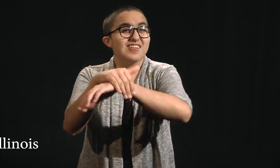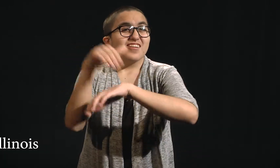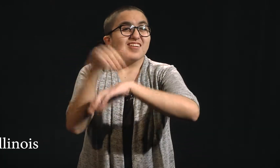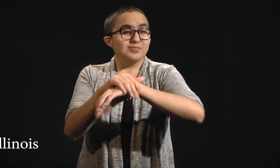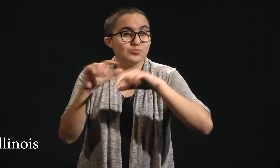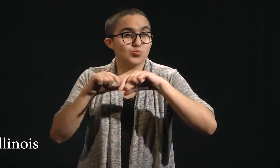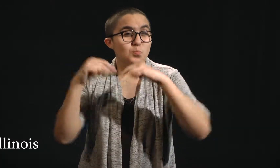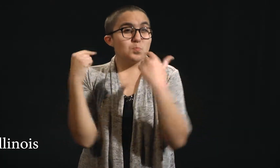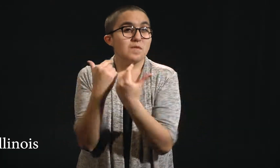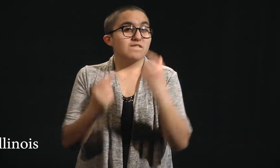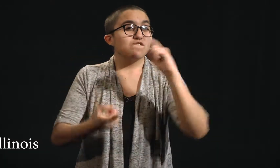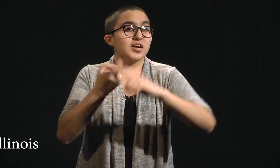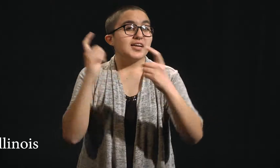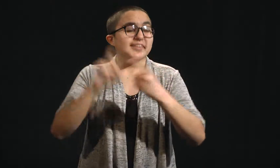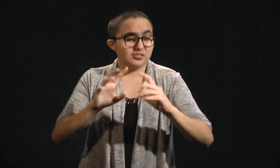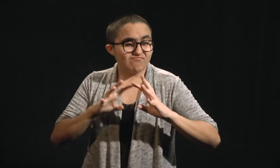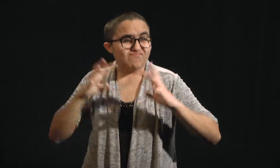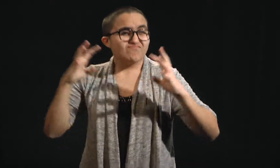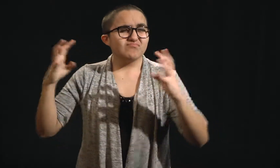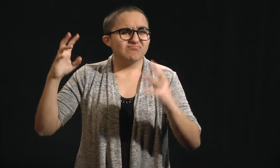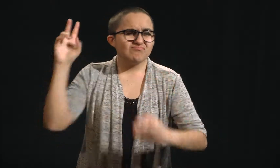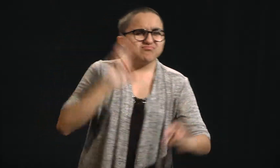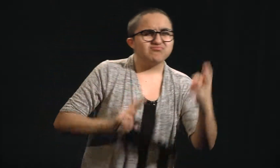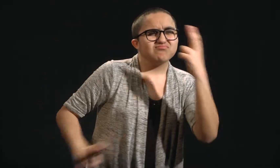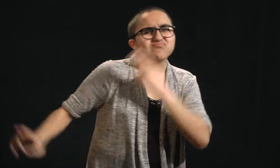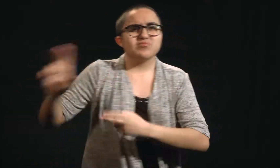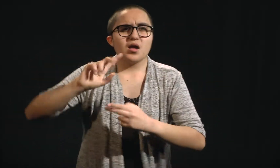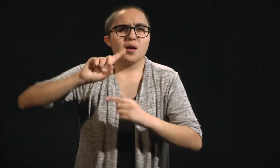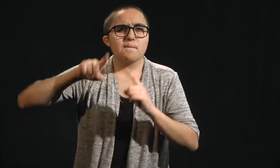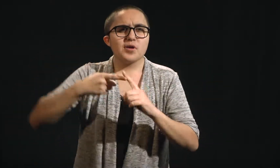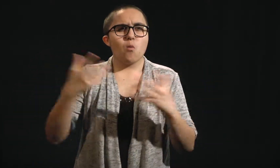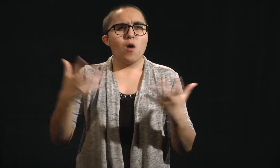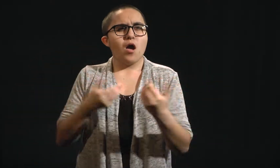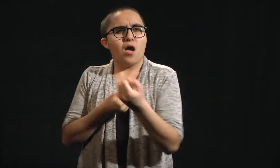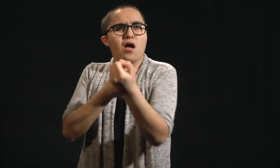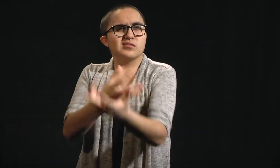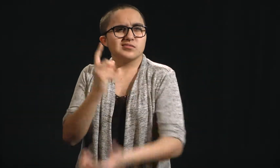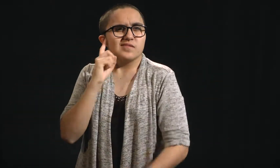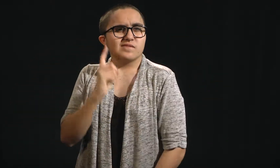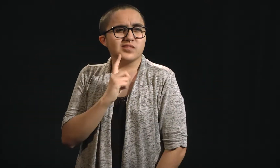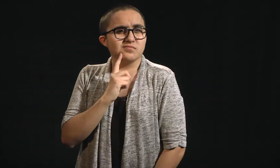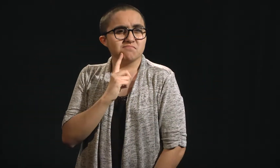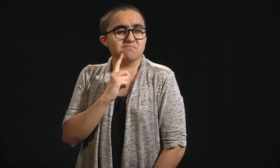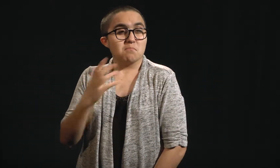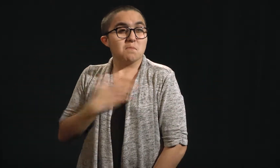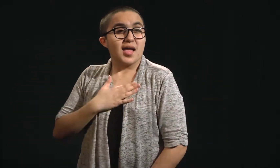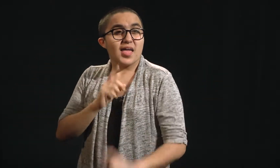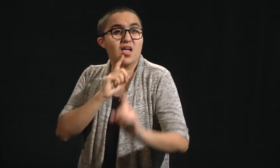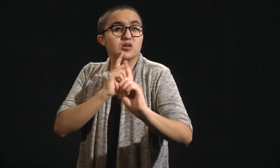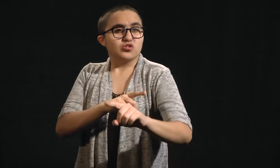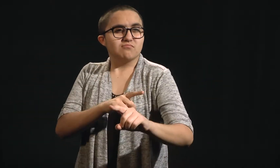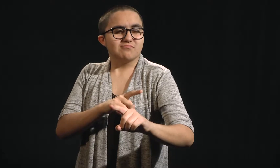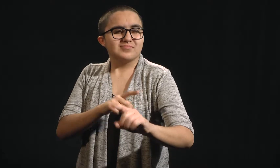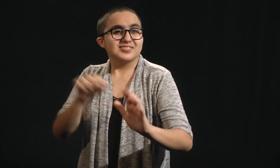One night, a group of friends were chatting, about what caused deafness. My answer: